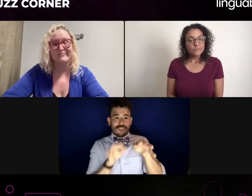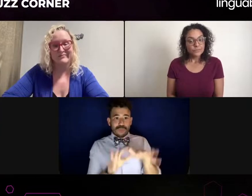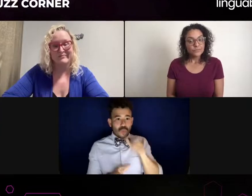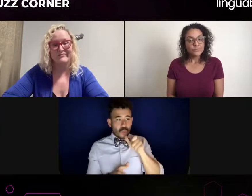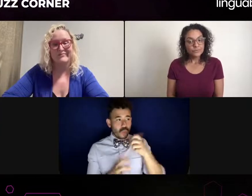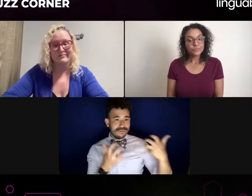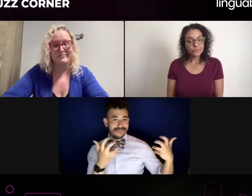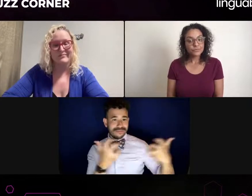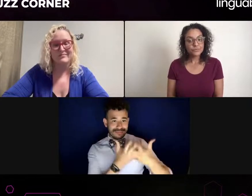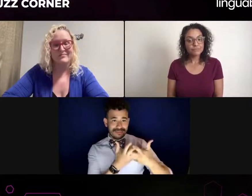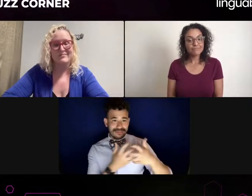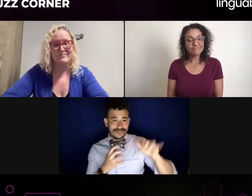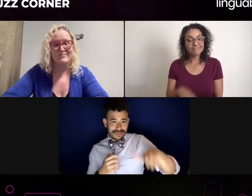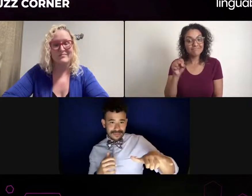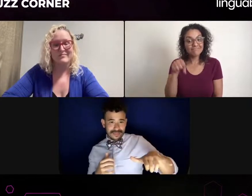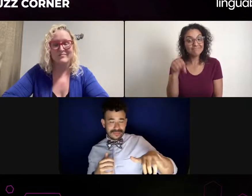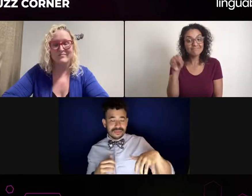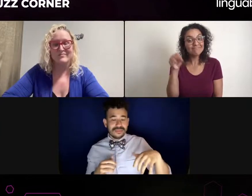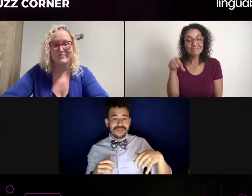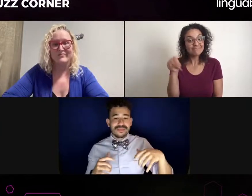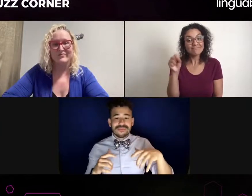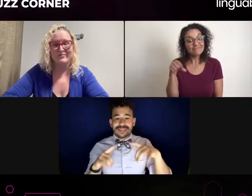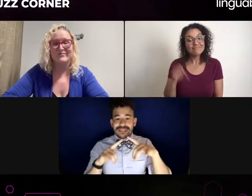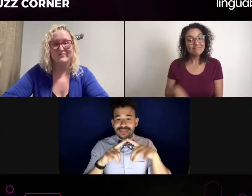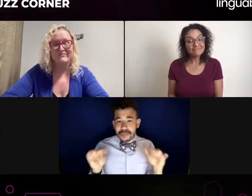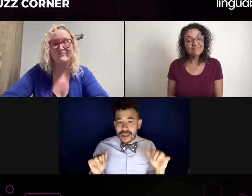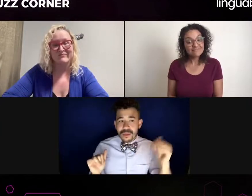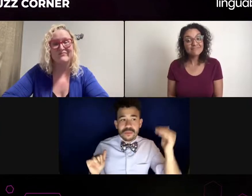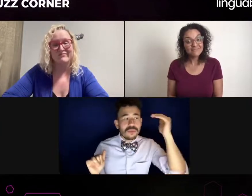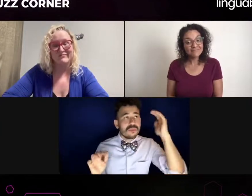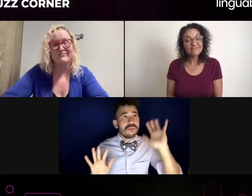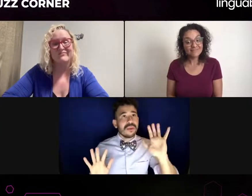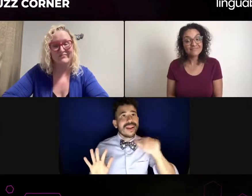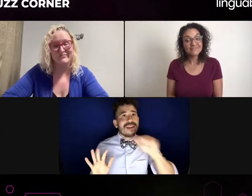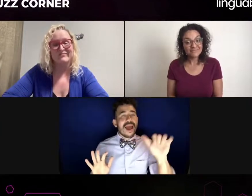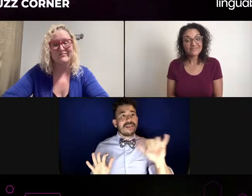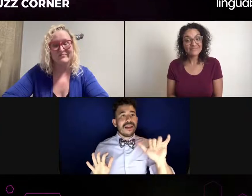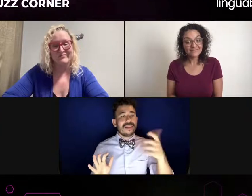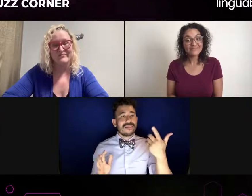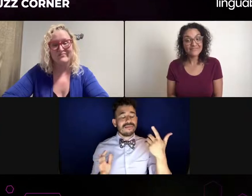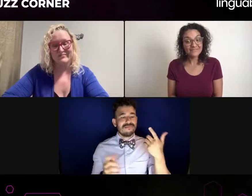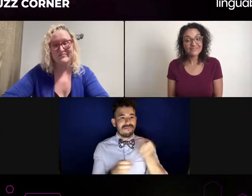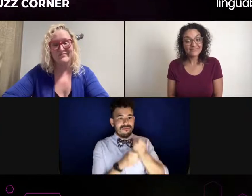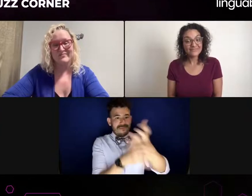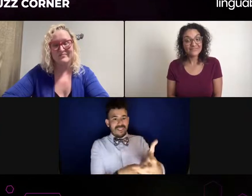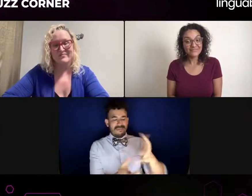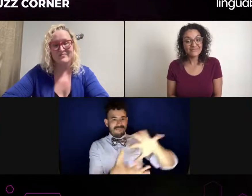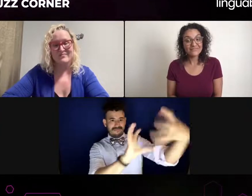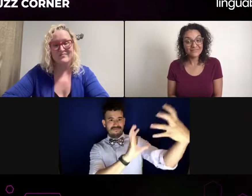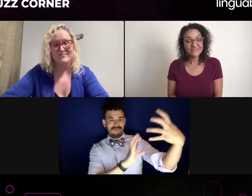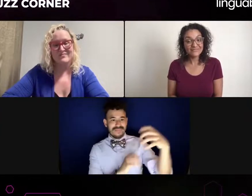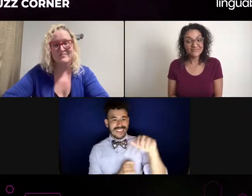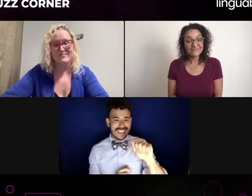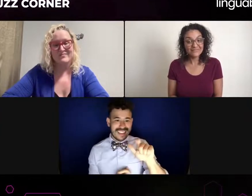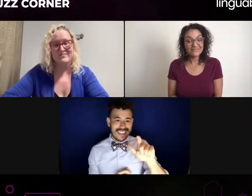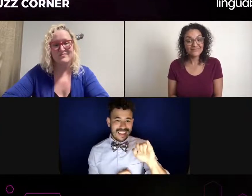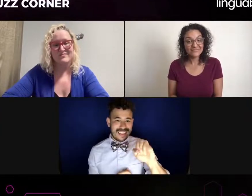and then have you have another team for theater and another team for TV film that's kind of what I like. Yeah. One for both.